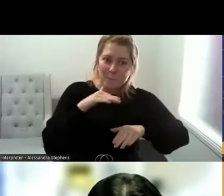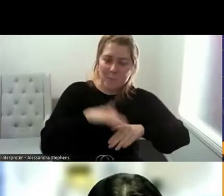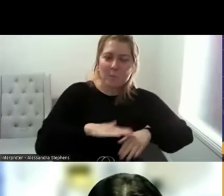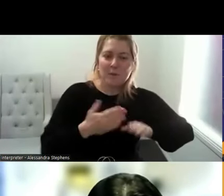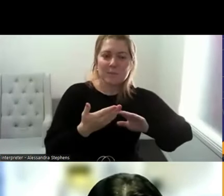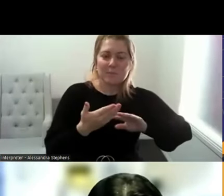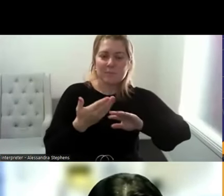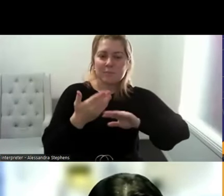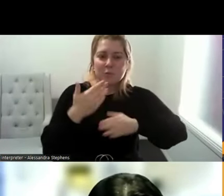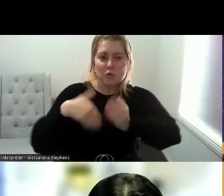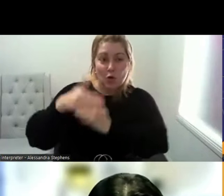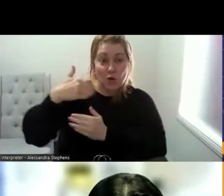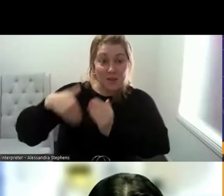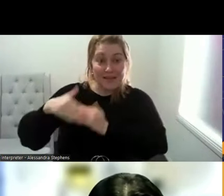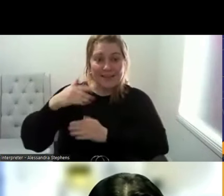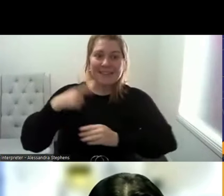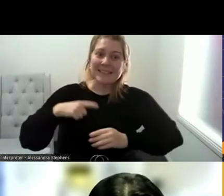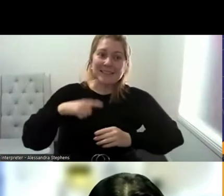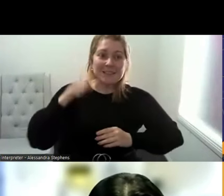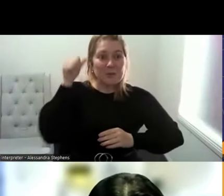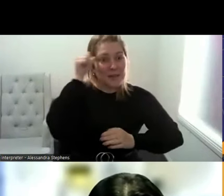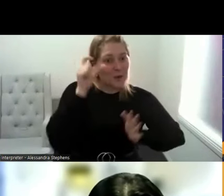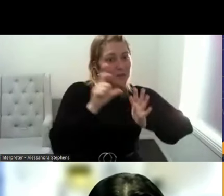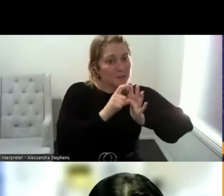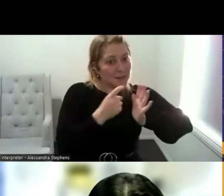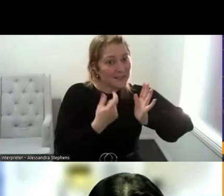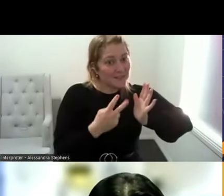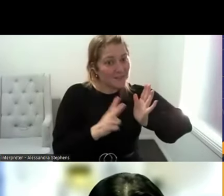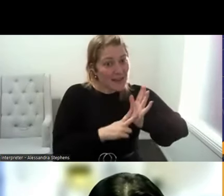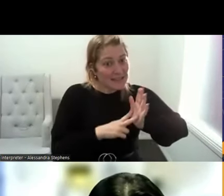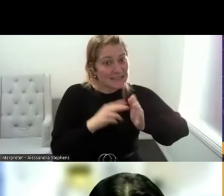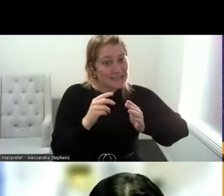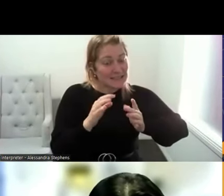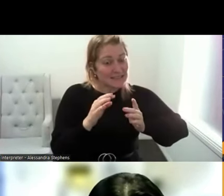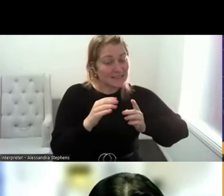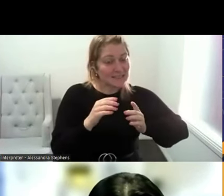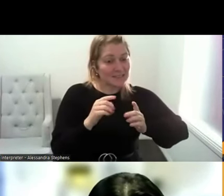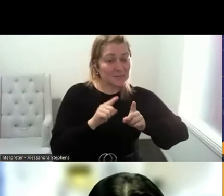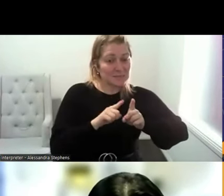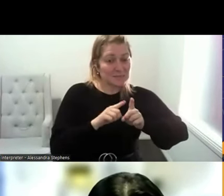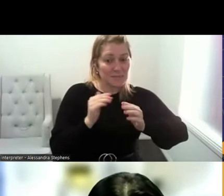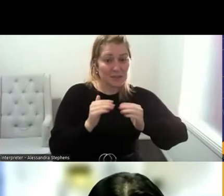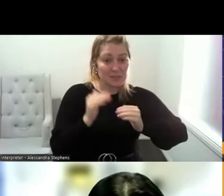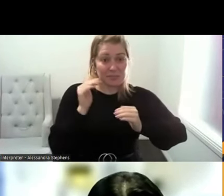you know, domestic violence stats are high and we don't have education around the concept of